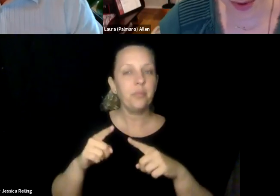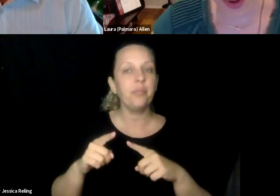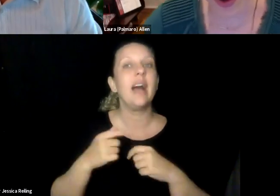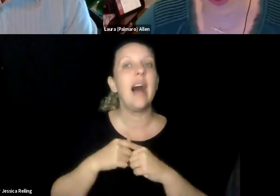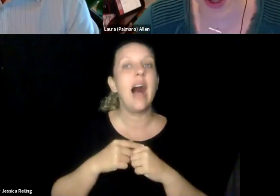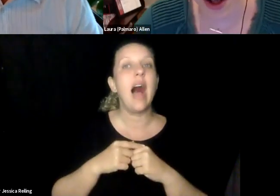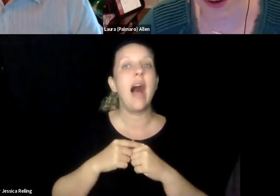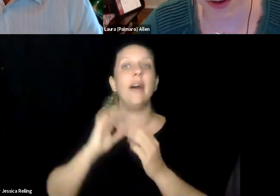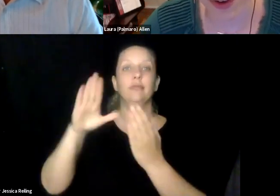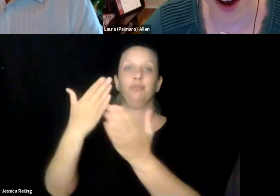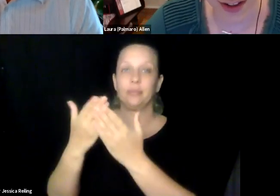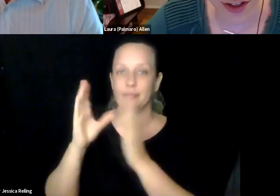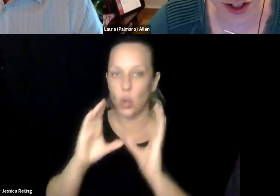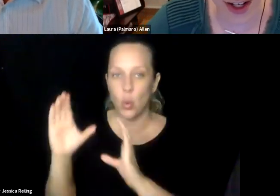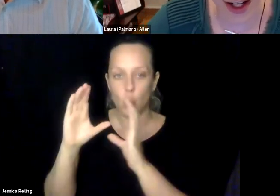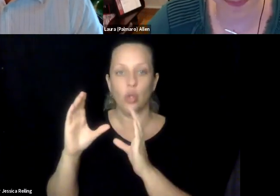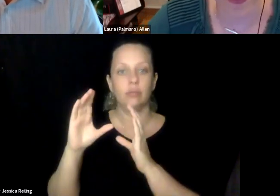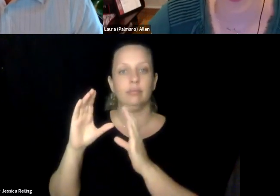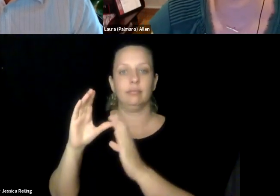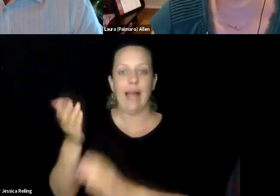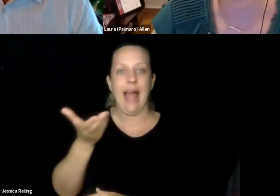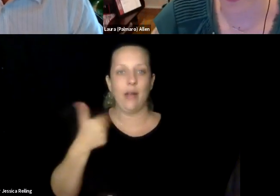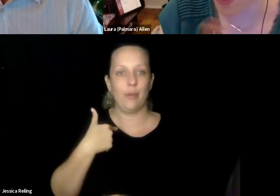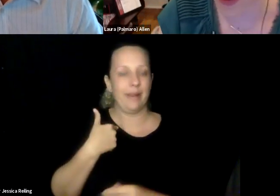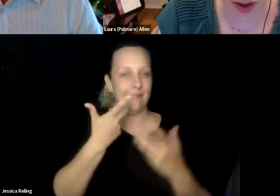as a minor, and I loved all of that, and I